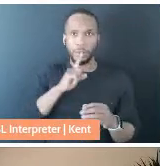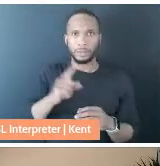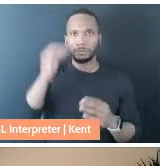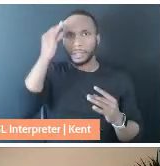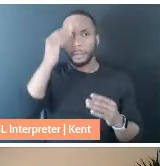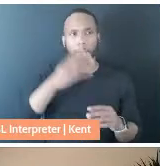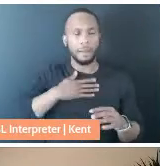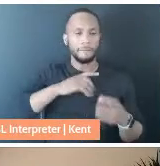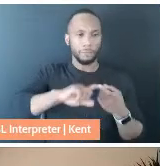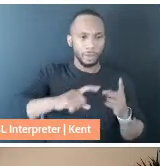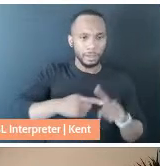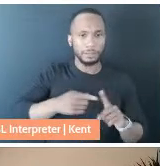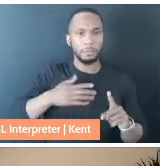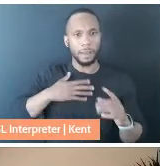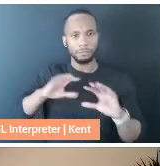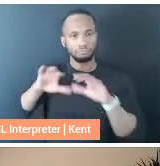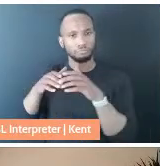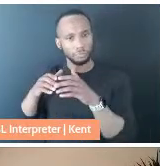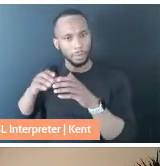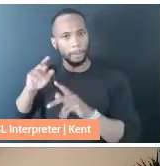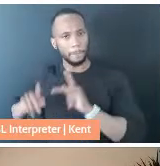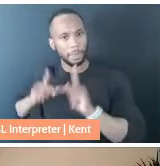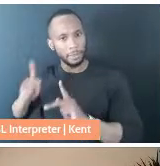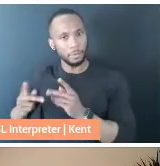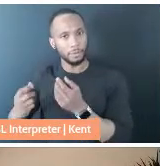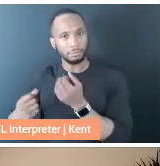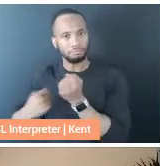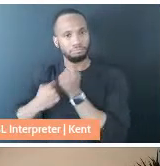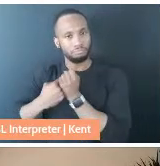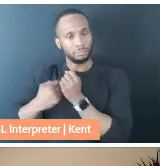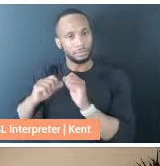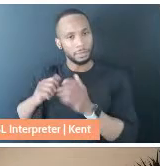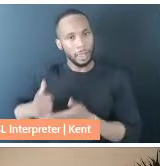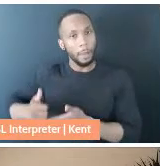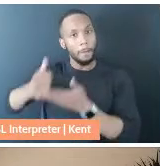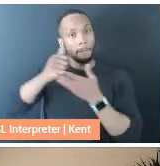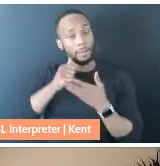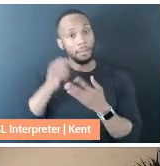my network of people who help me think about how to make life work